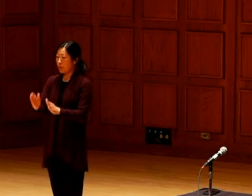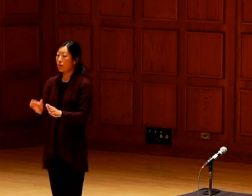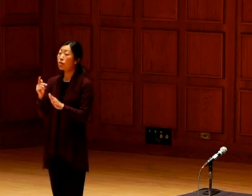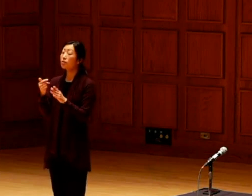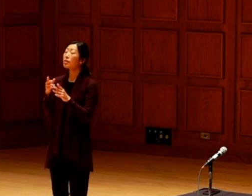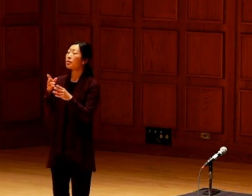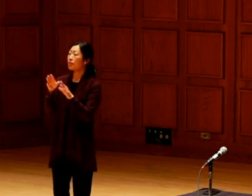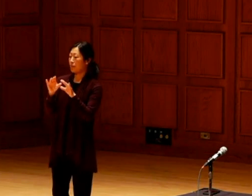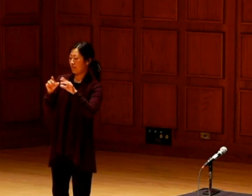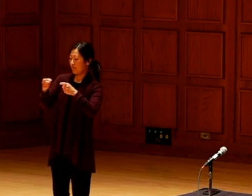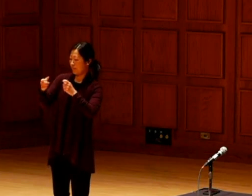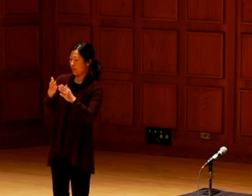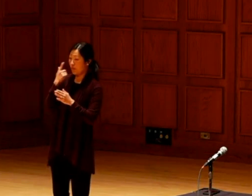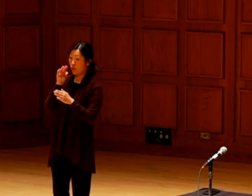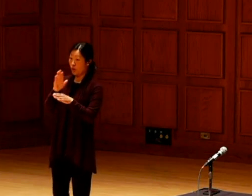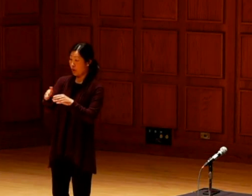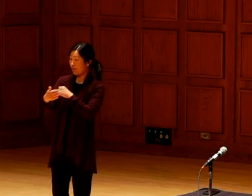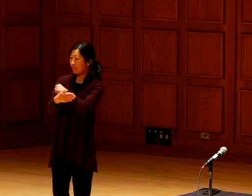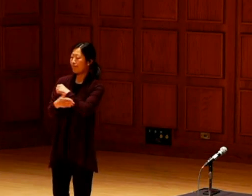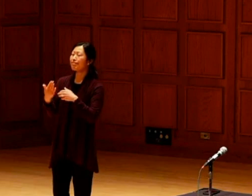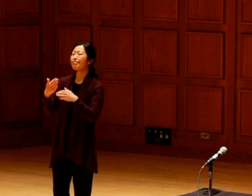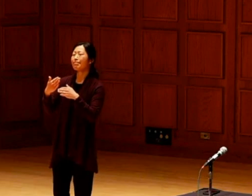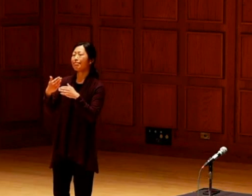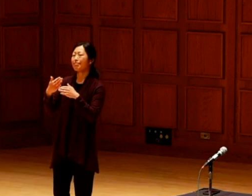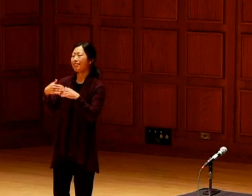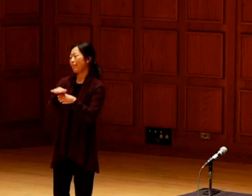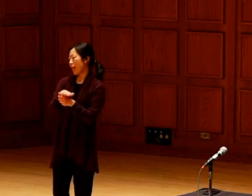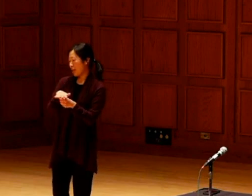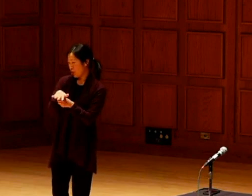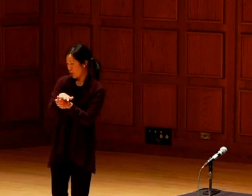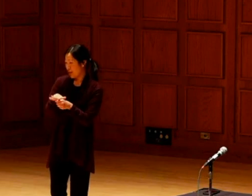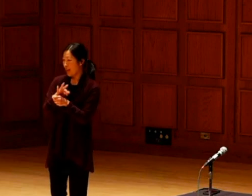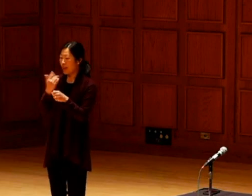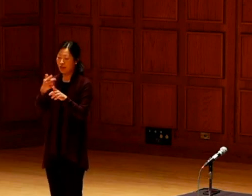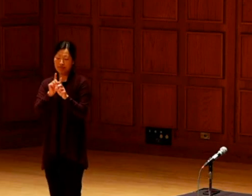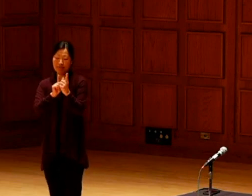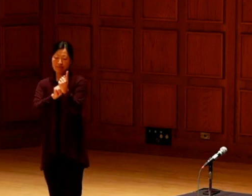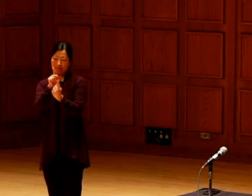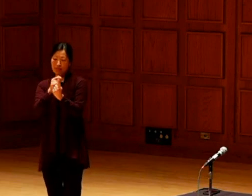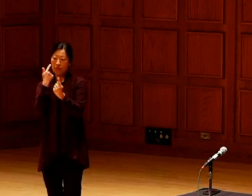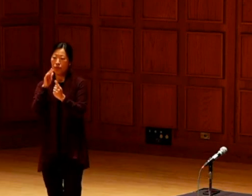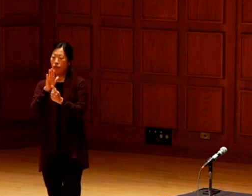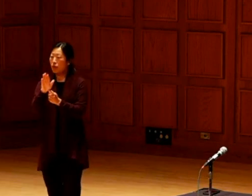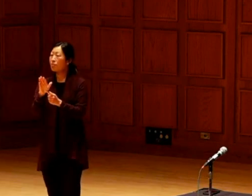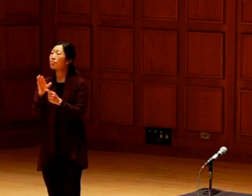Jessica has worked as the agricultural division manager and previously served as a garden mentor within the organic gardens.